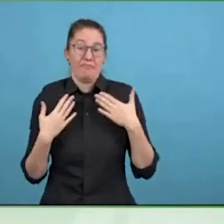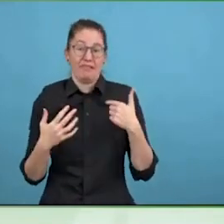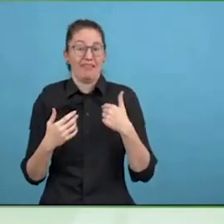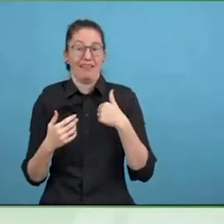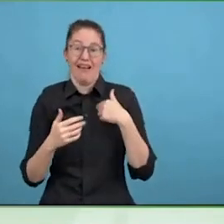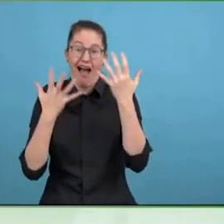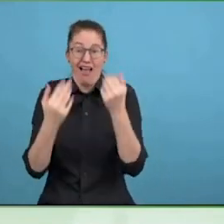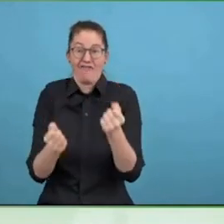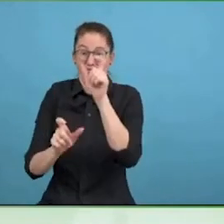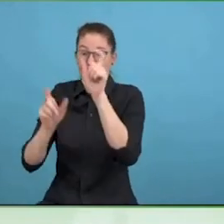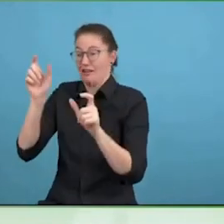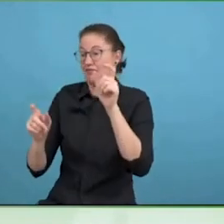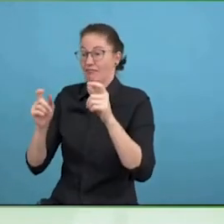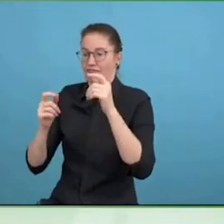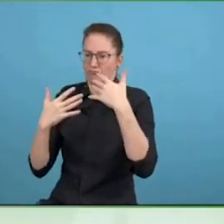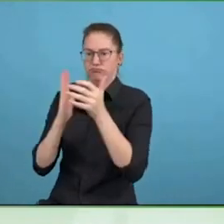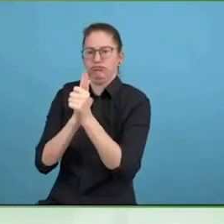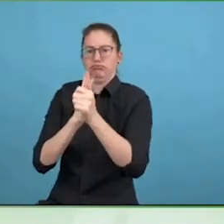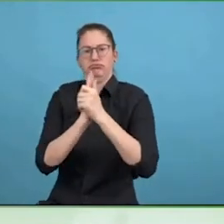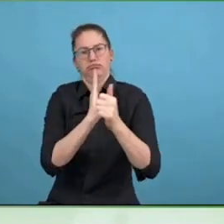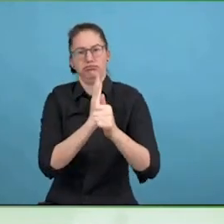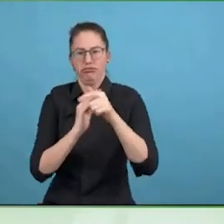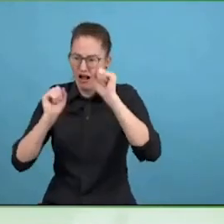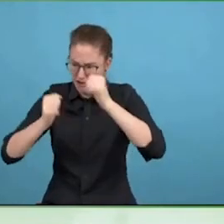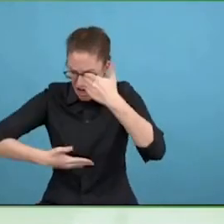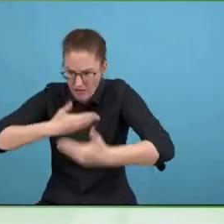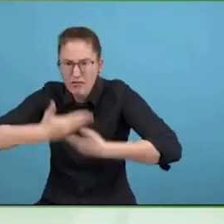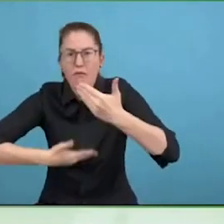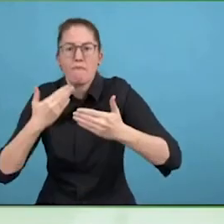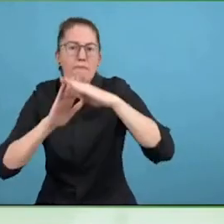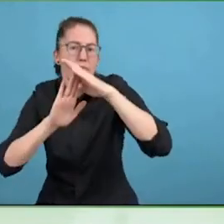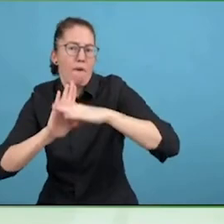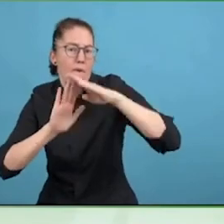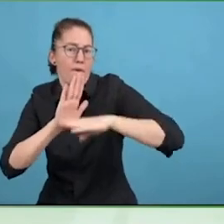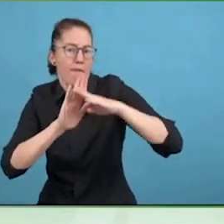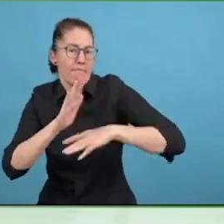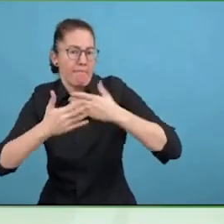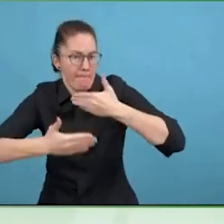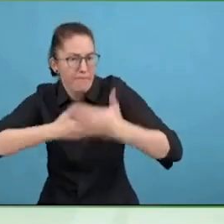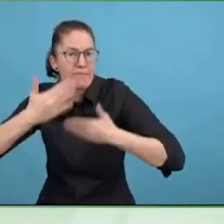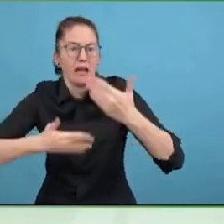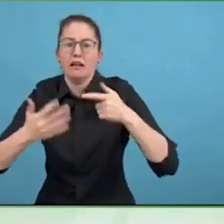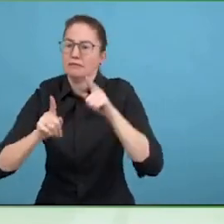true, because you have shown a lot of innovation and leadership on a global perspective, which we certainly appreciate.